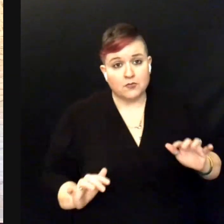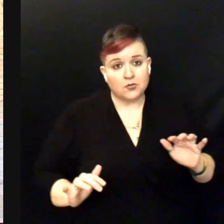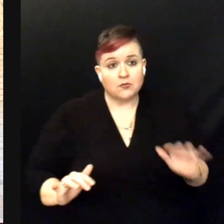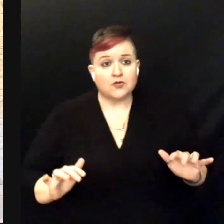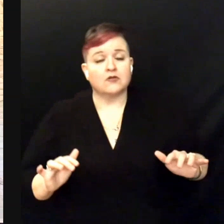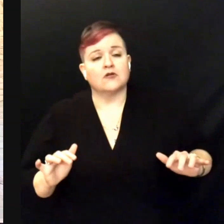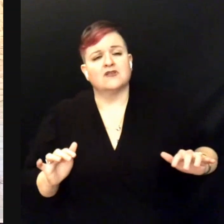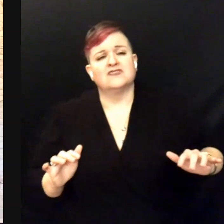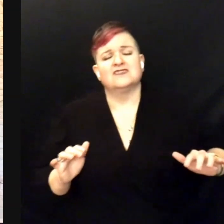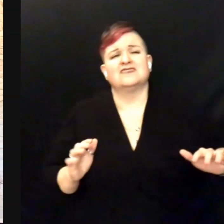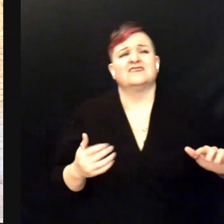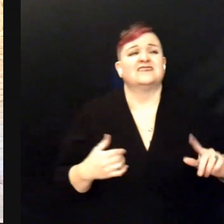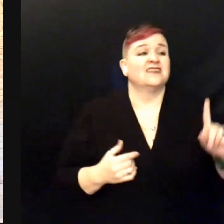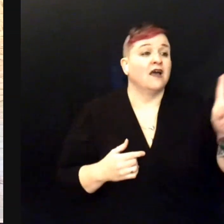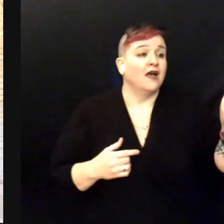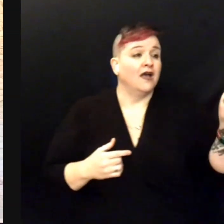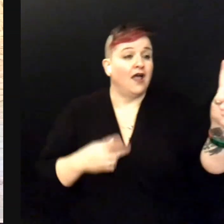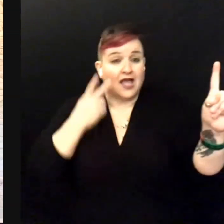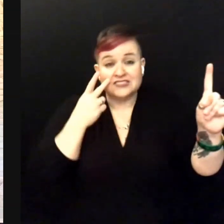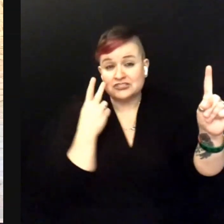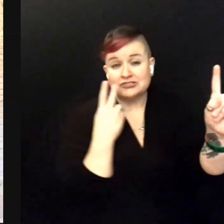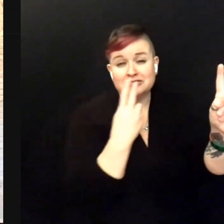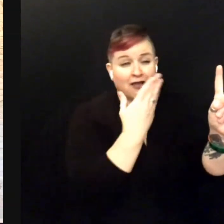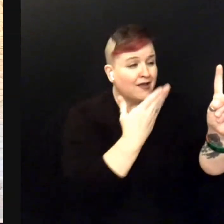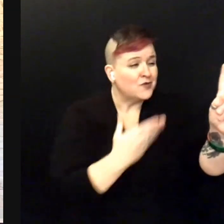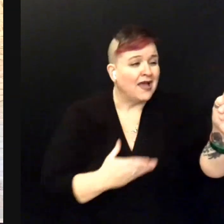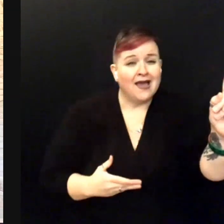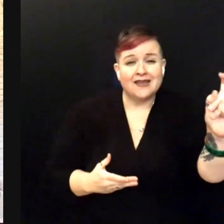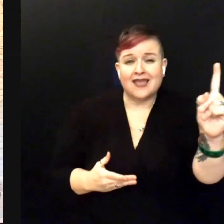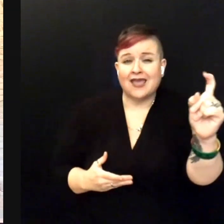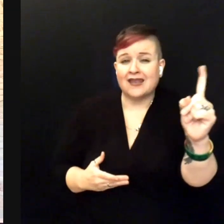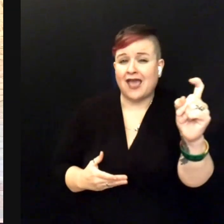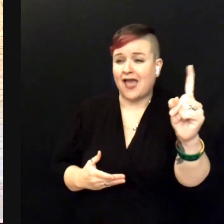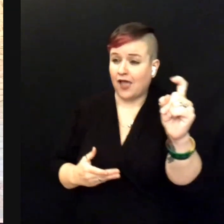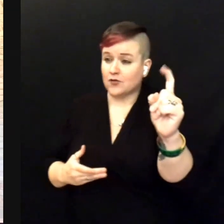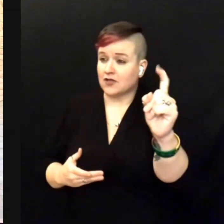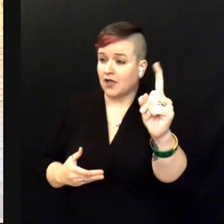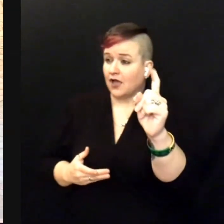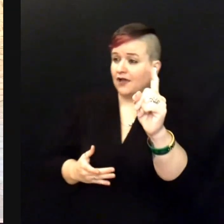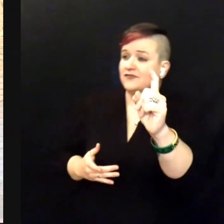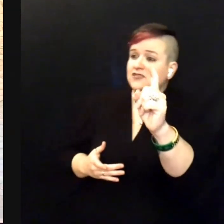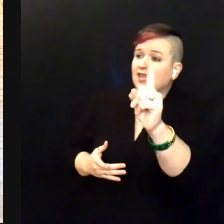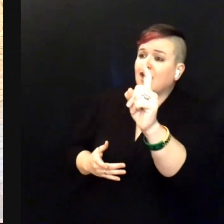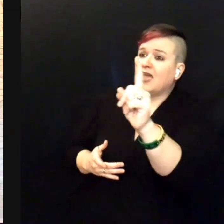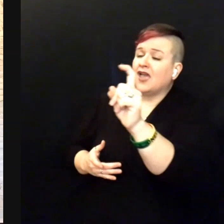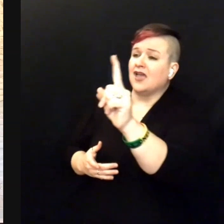She's running out again